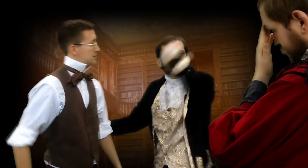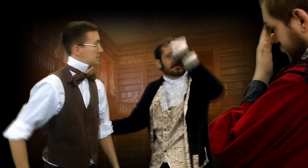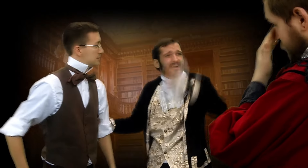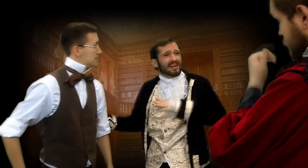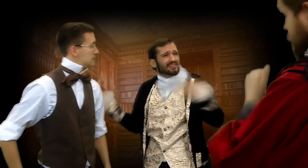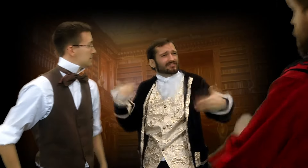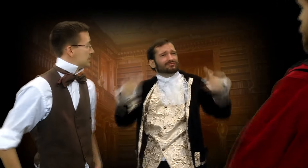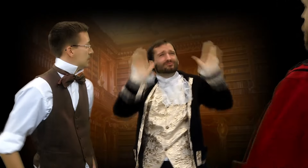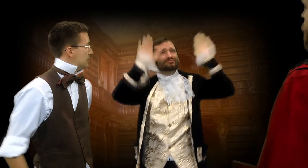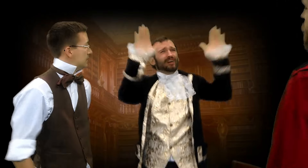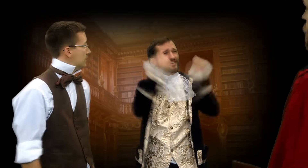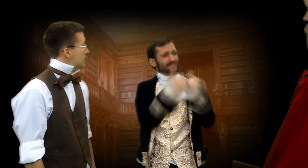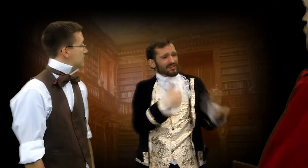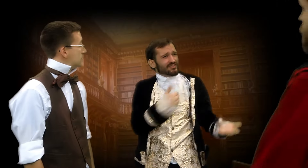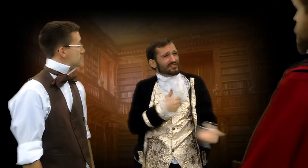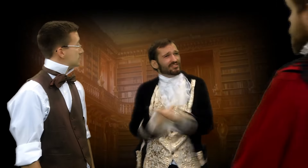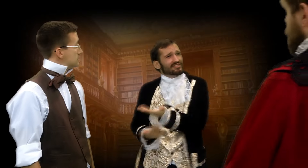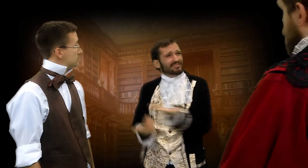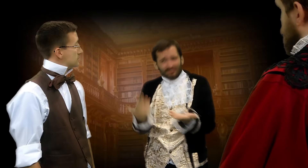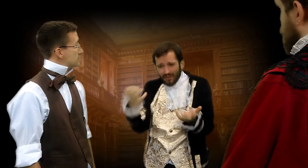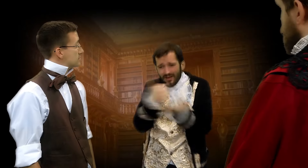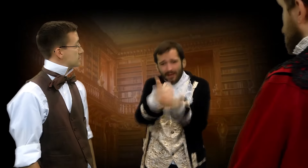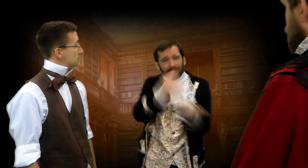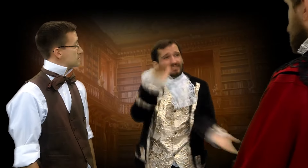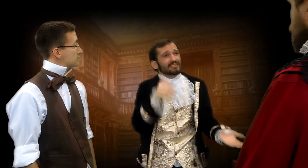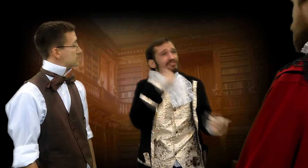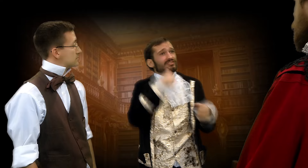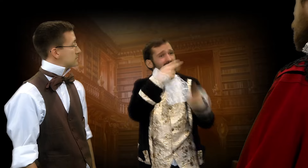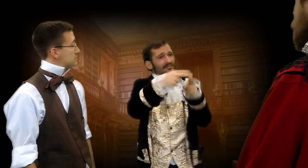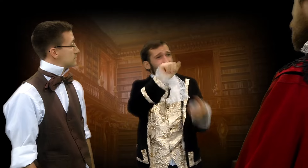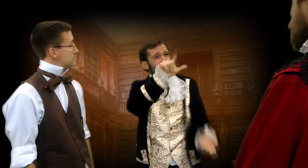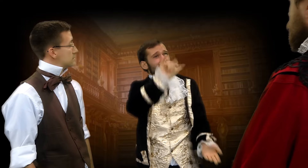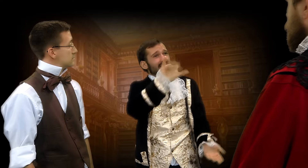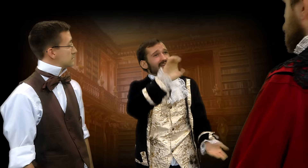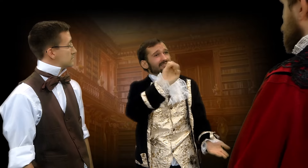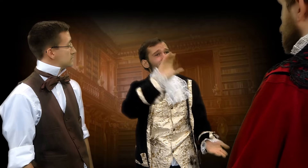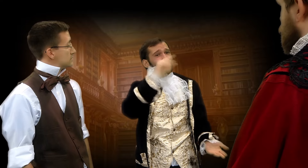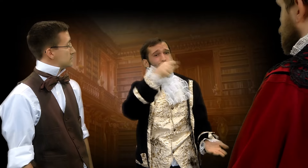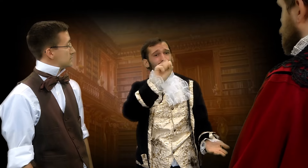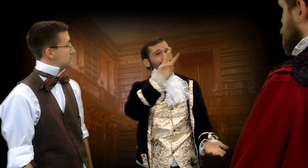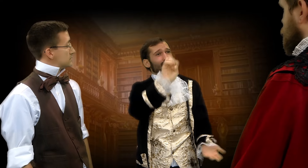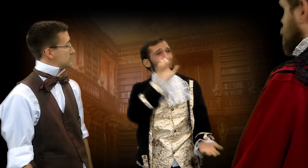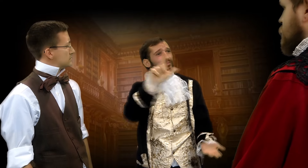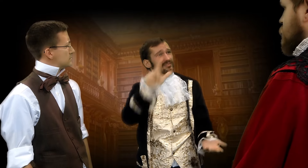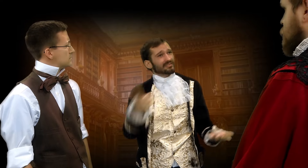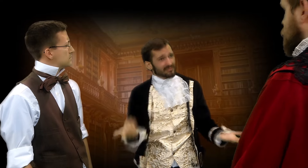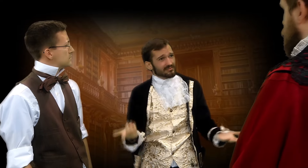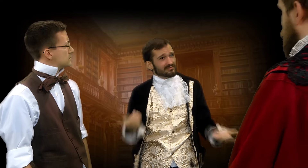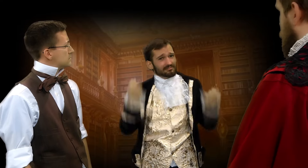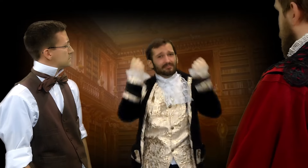This man, he has a wonderful heart. He wants to help a little girl named Alice Cogswell.